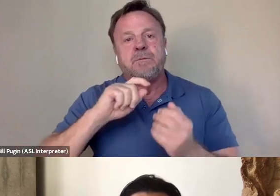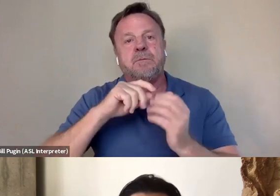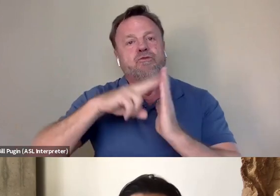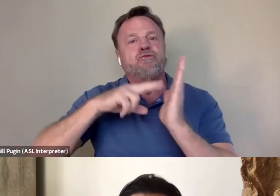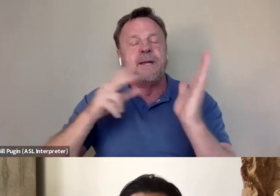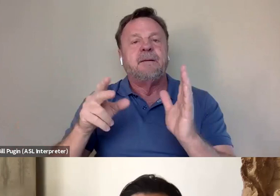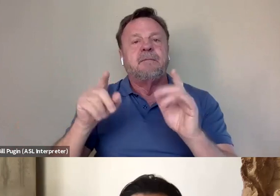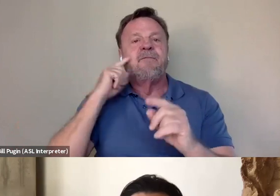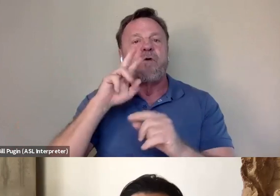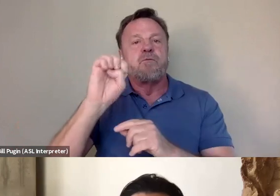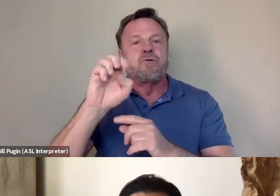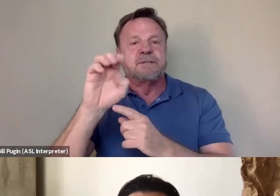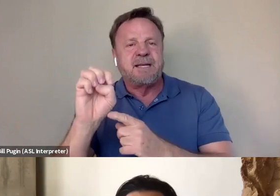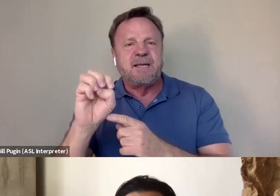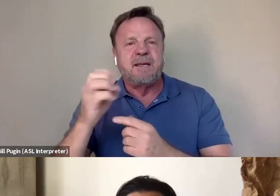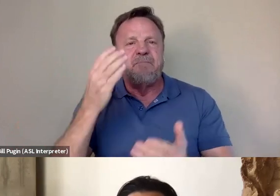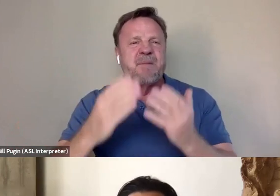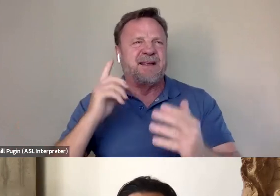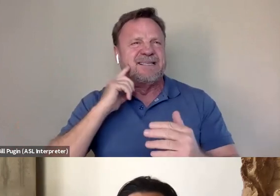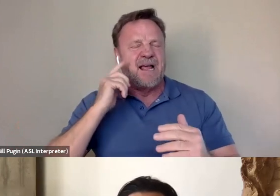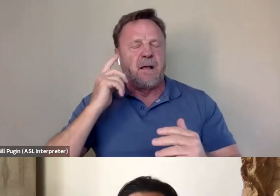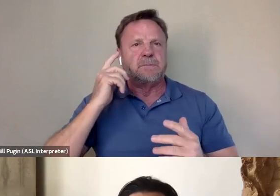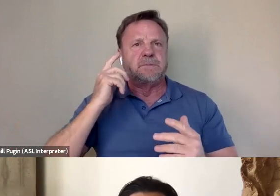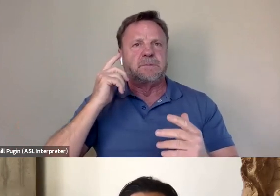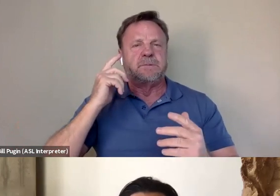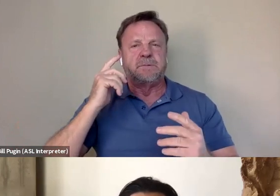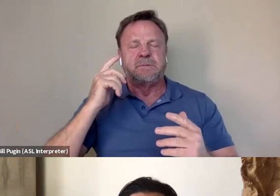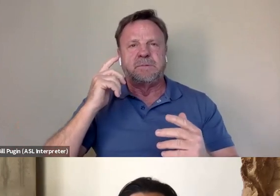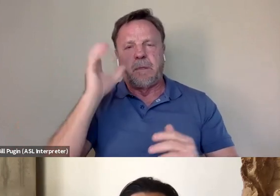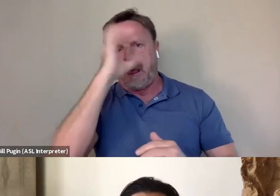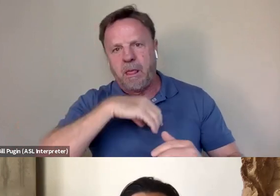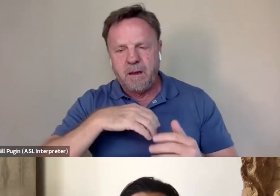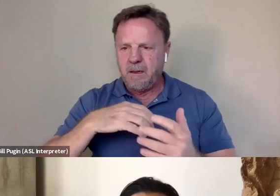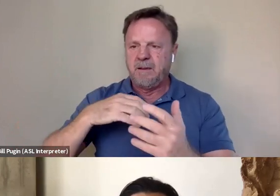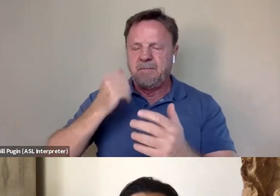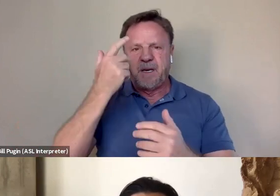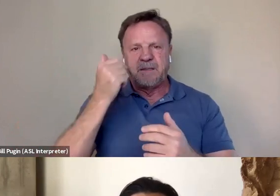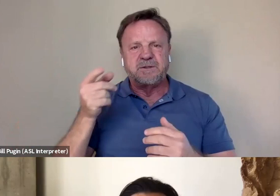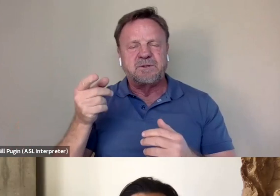and making it feel jarring. But I think in a way she's reading the letters